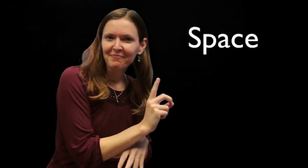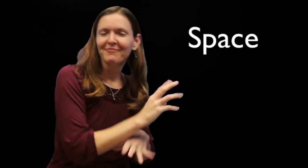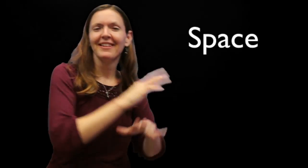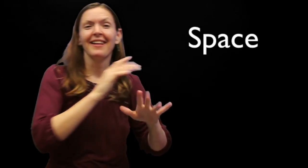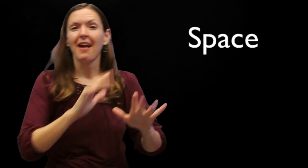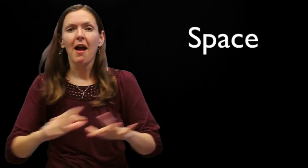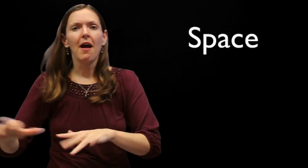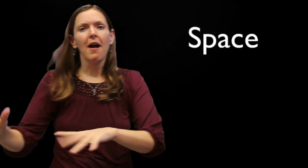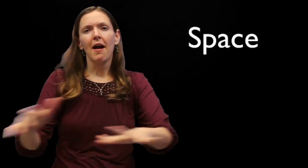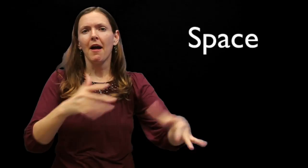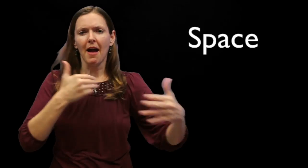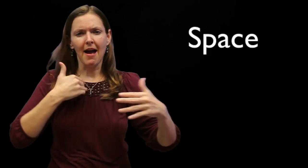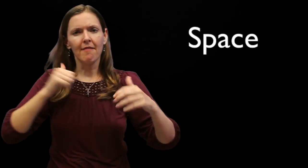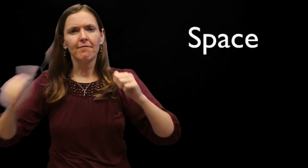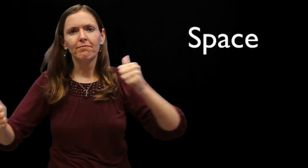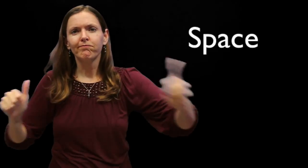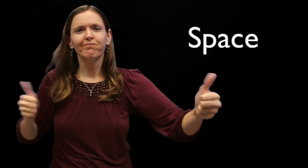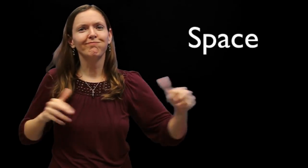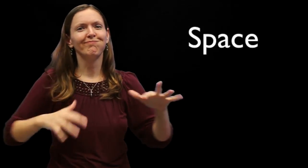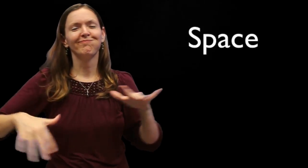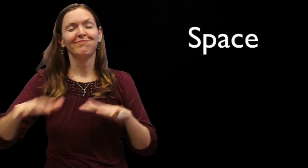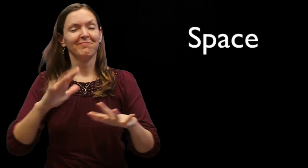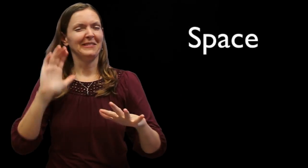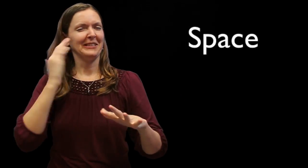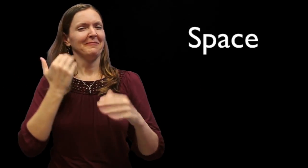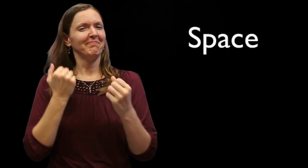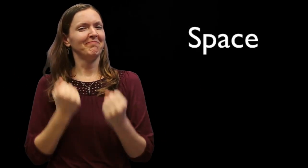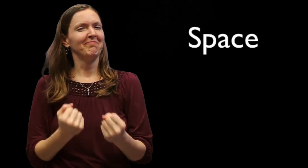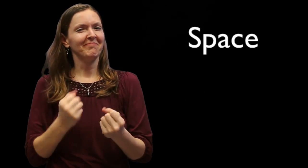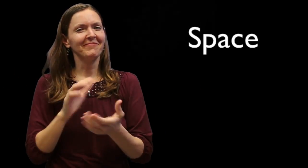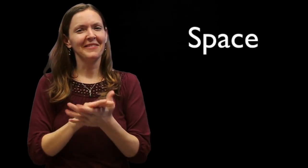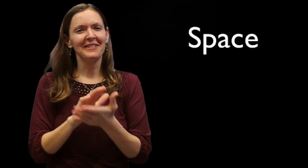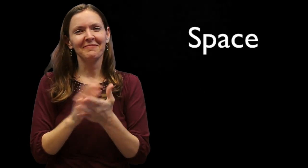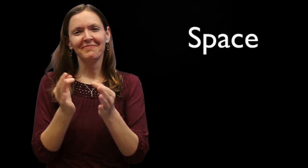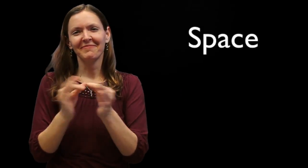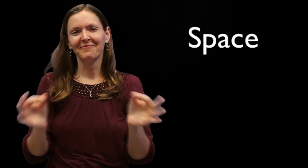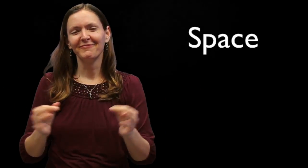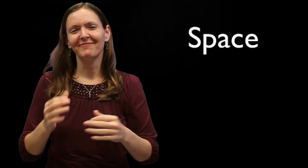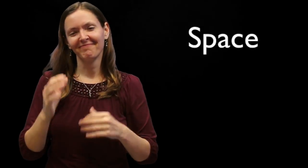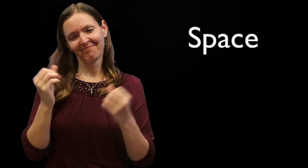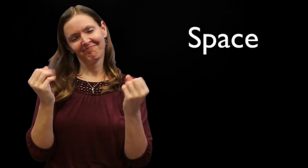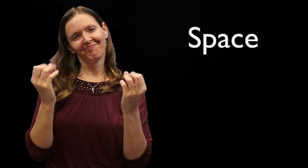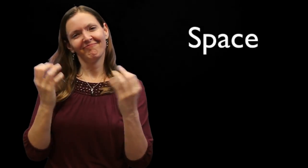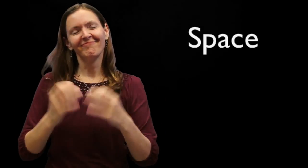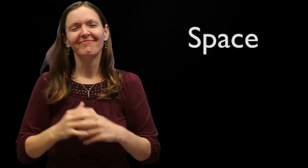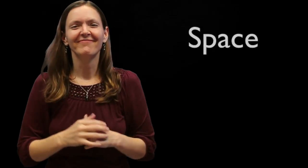efficient because the speaker can refer back to the same space without repeating the category. This feature seems to be a notable feature of academic discourse in sign language.